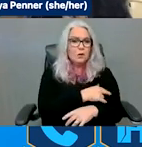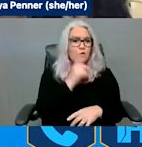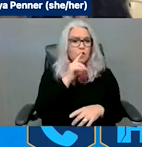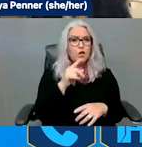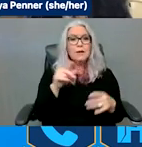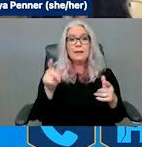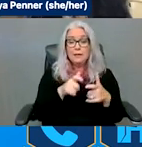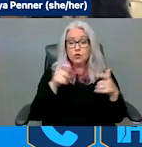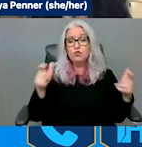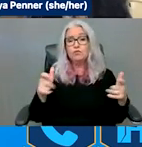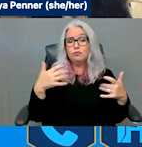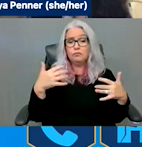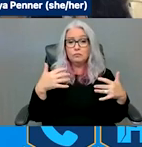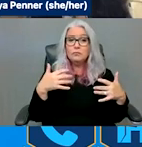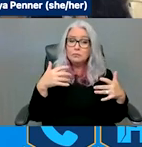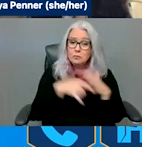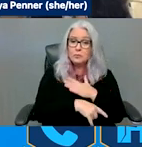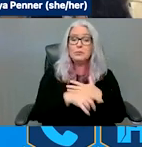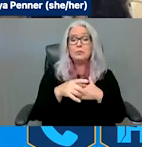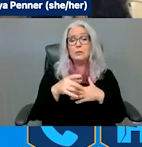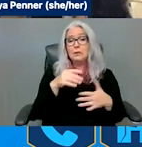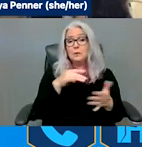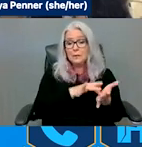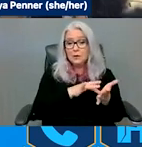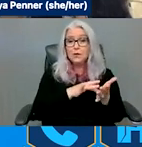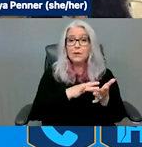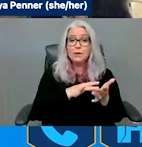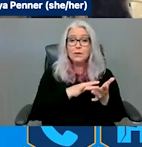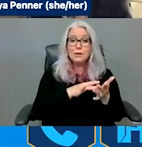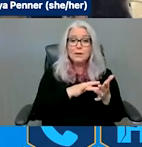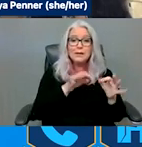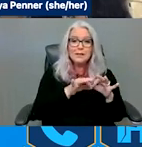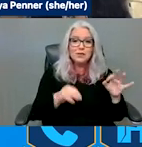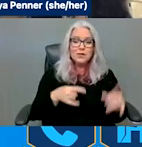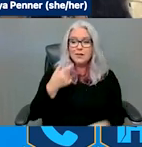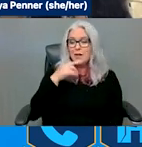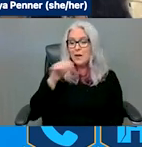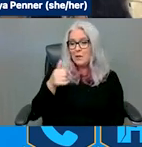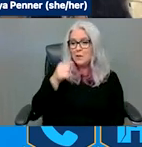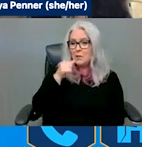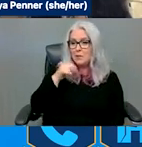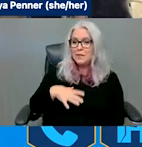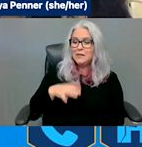And I see your colleague Mildred saying hello. And I just want to highlight I